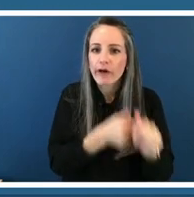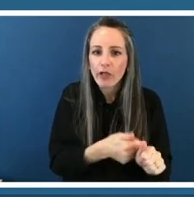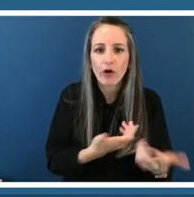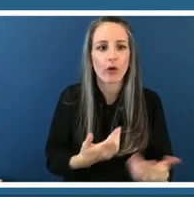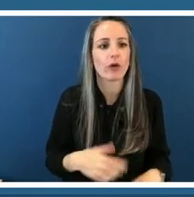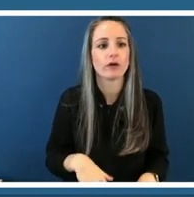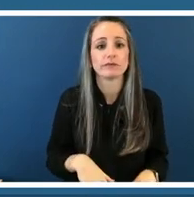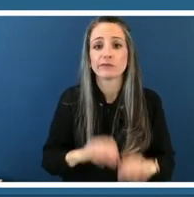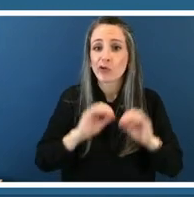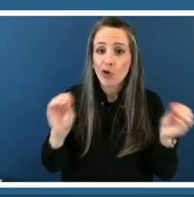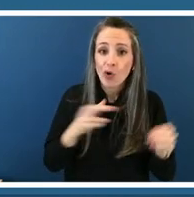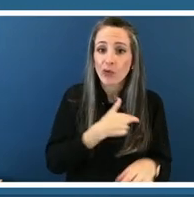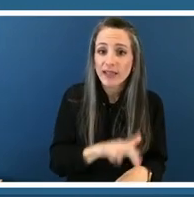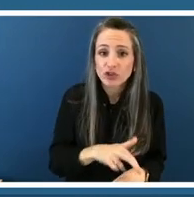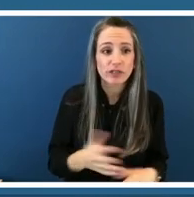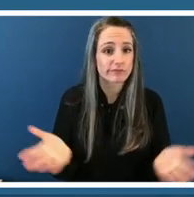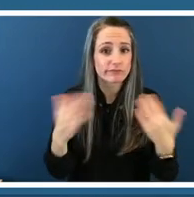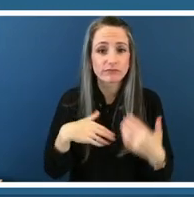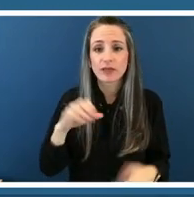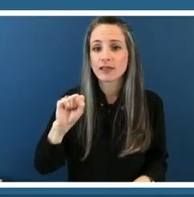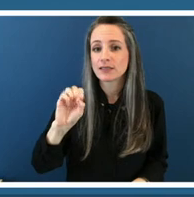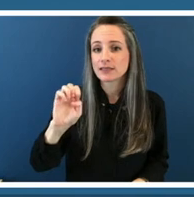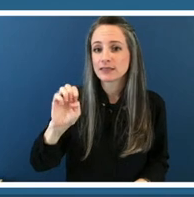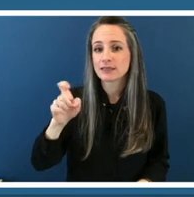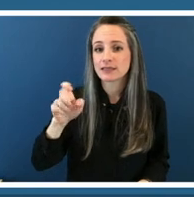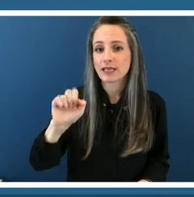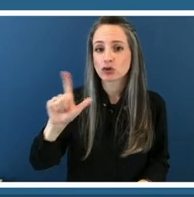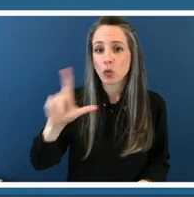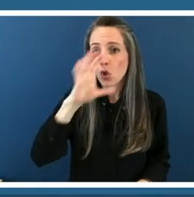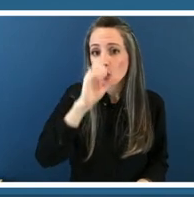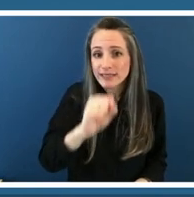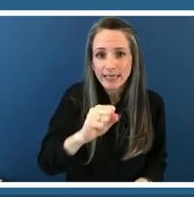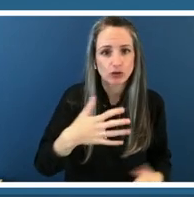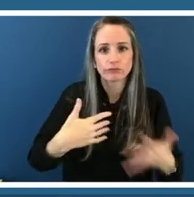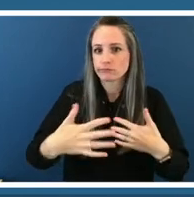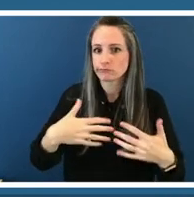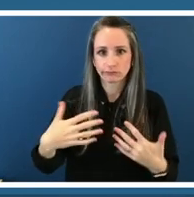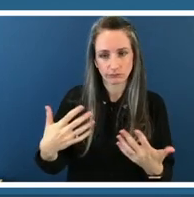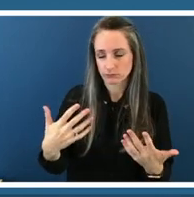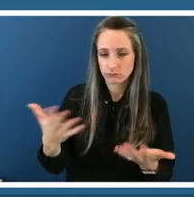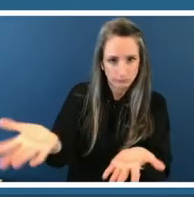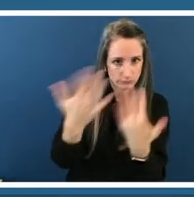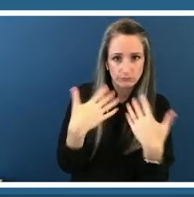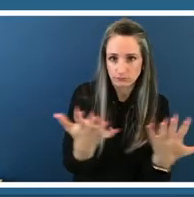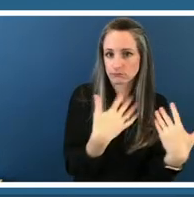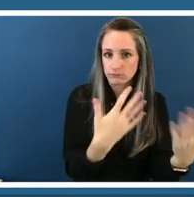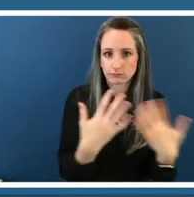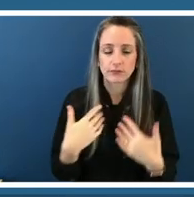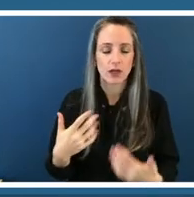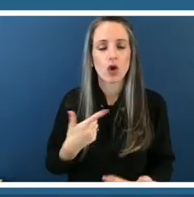orientation you may have or may not have is literally open and we pride ourselves